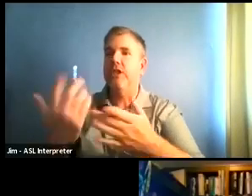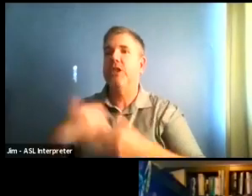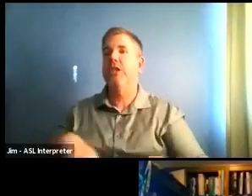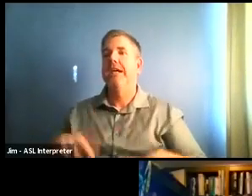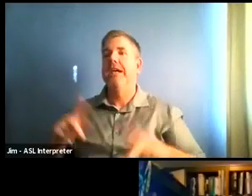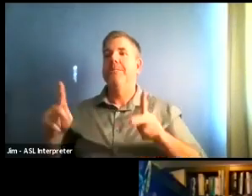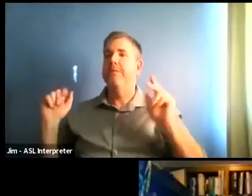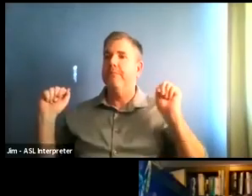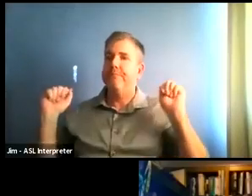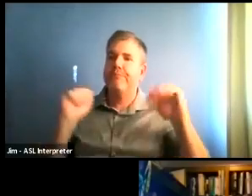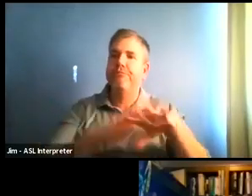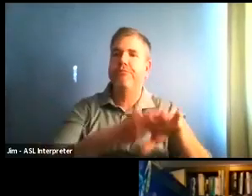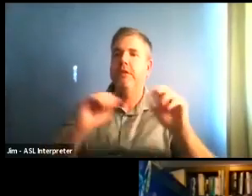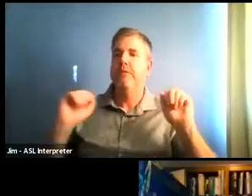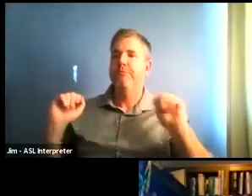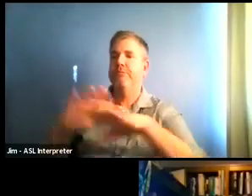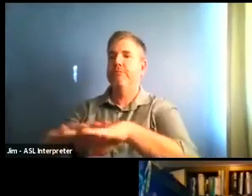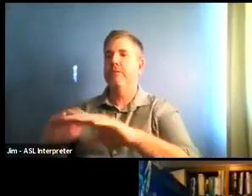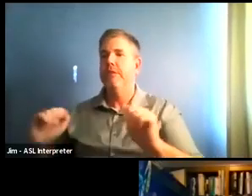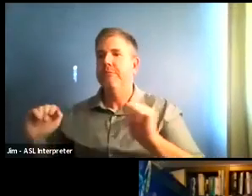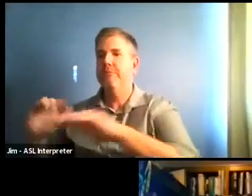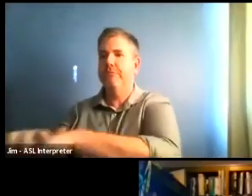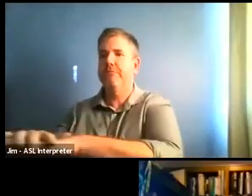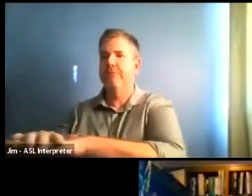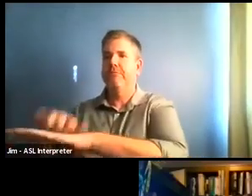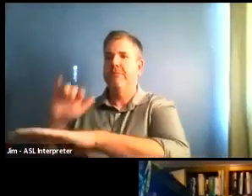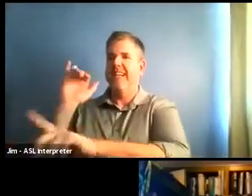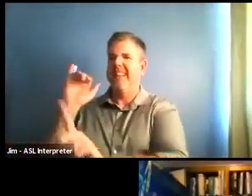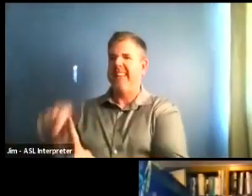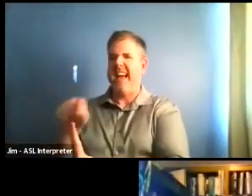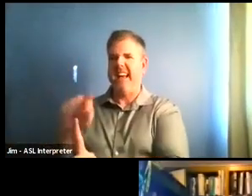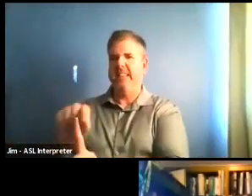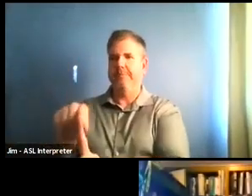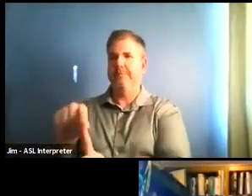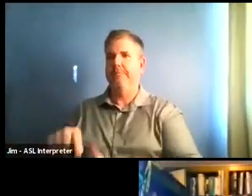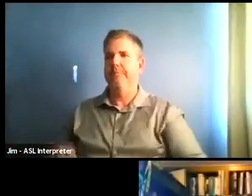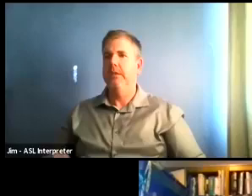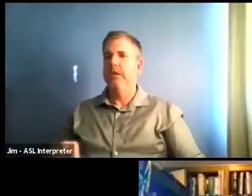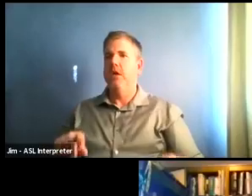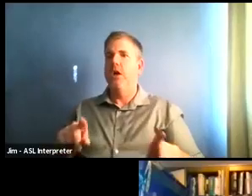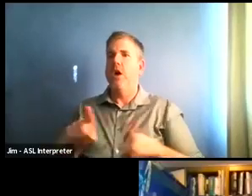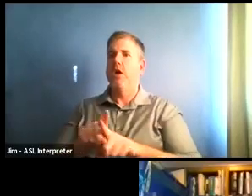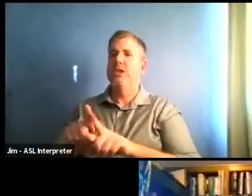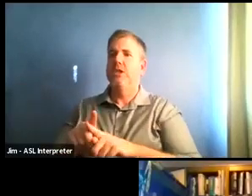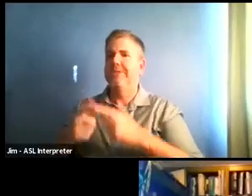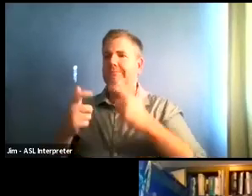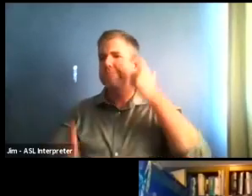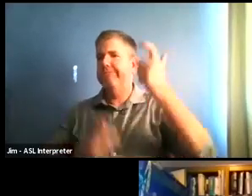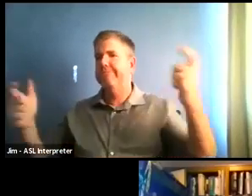But also we have a huge agricultural farmworker, vineyards, wineries, all those things.